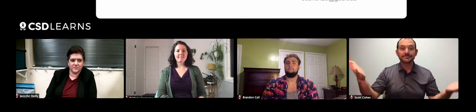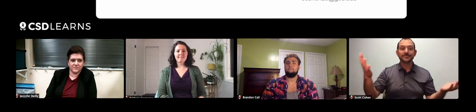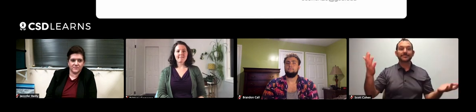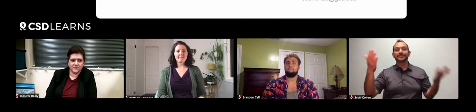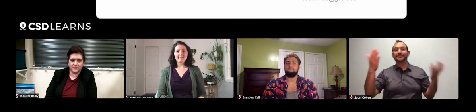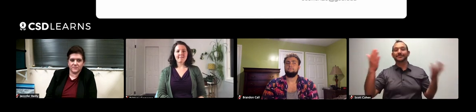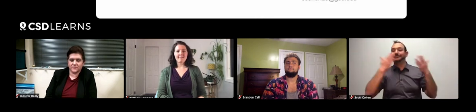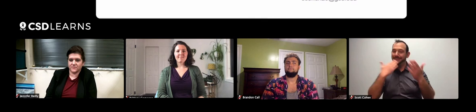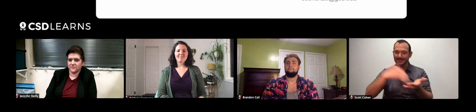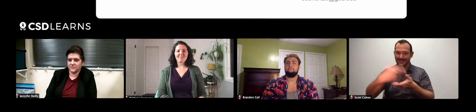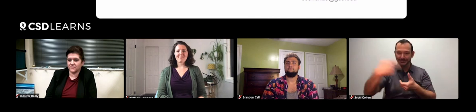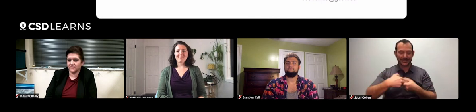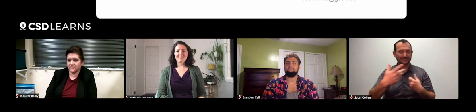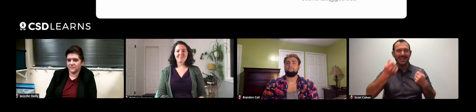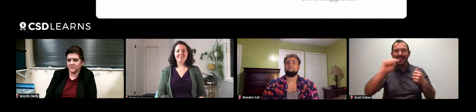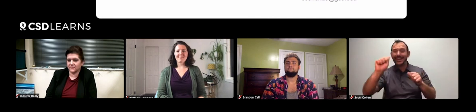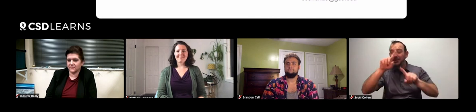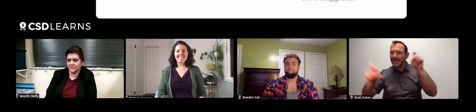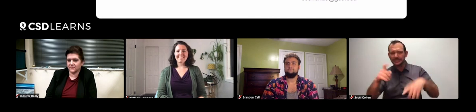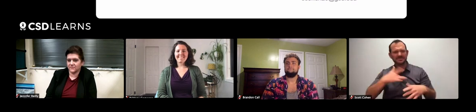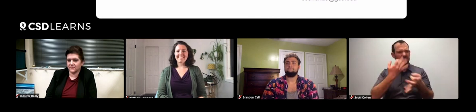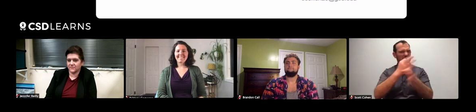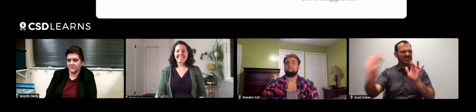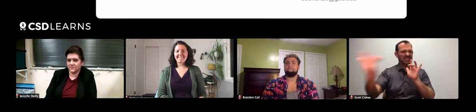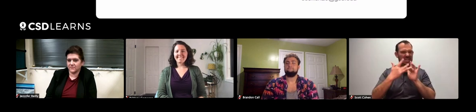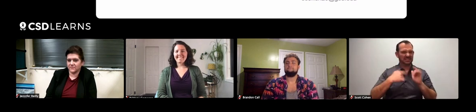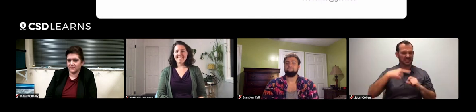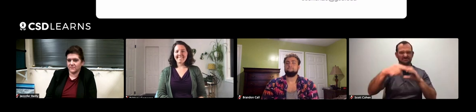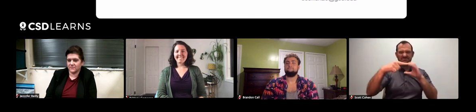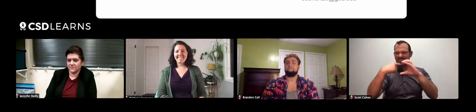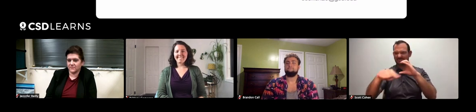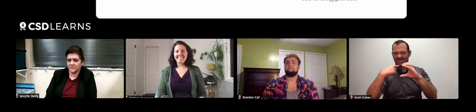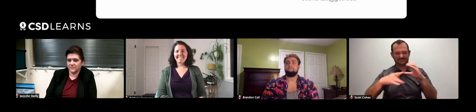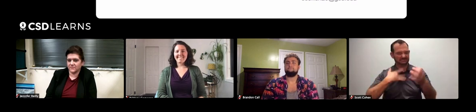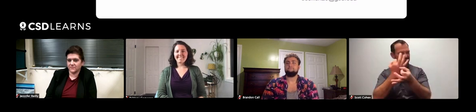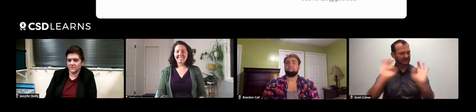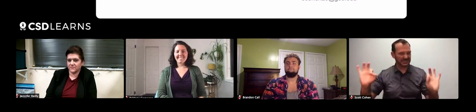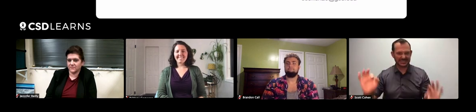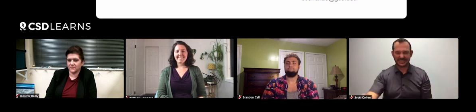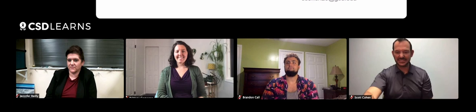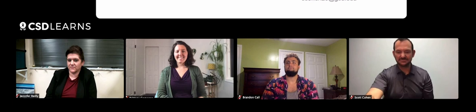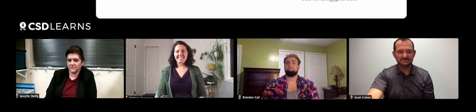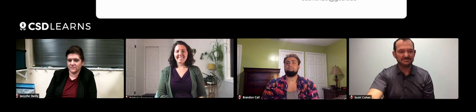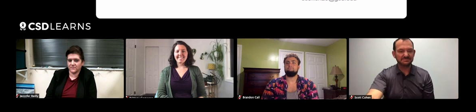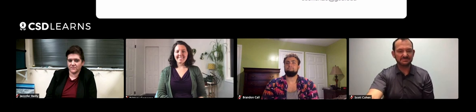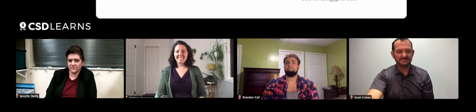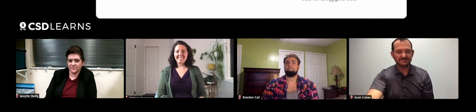Thank you again for joining us tonight. If you have any questions, feel free to reach out to me. My email is posted on the slide.